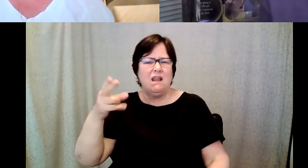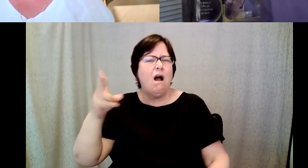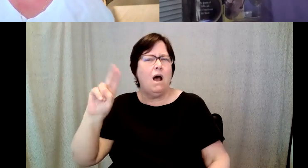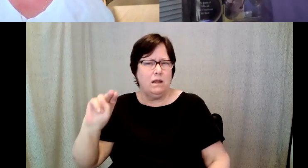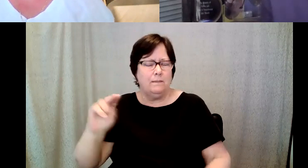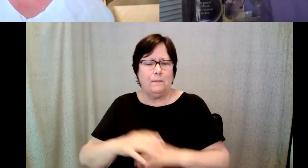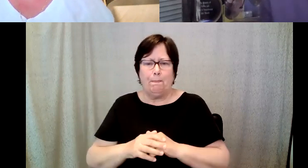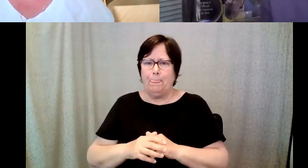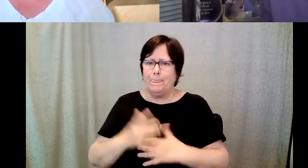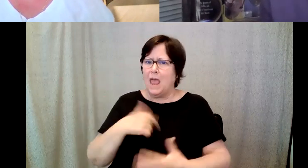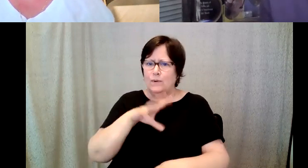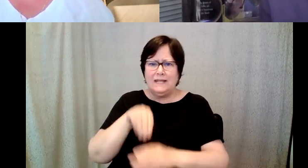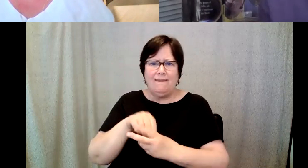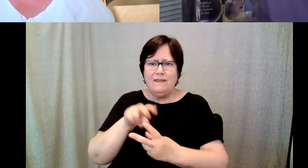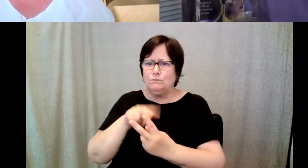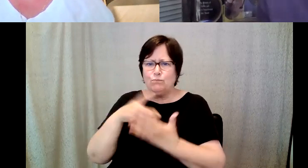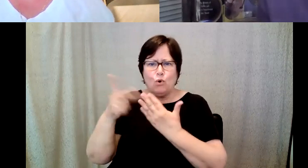John Fall and Betty Han who were the most creative.